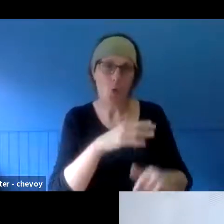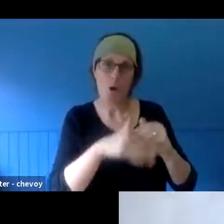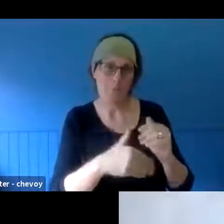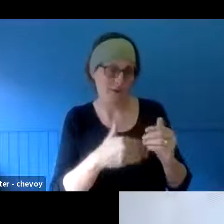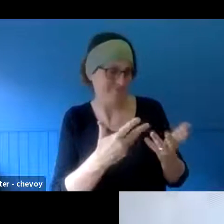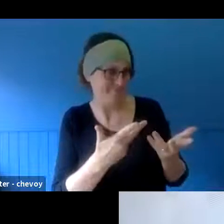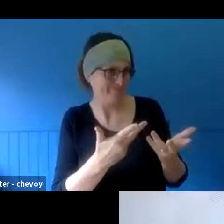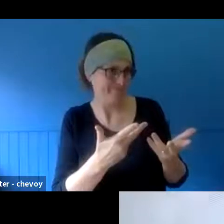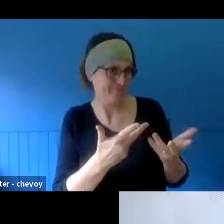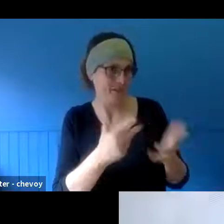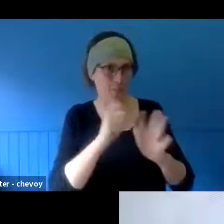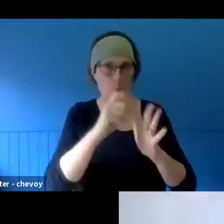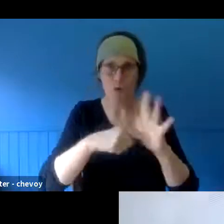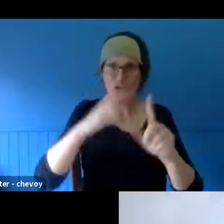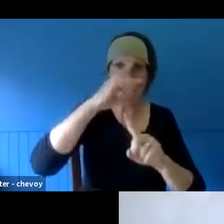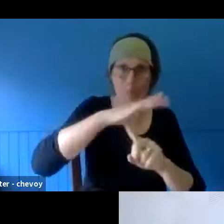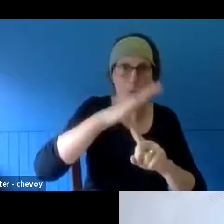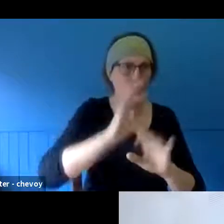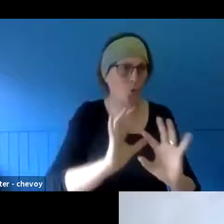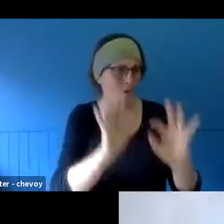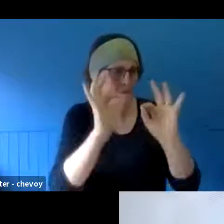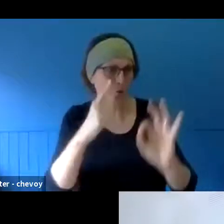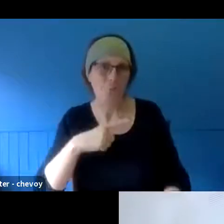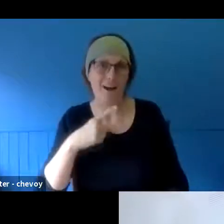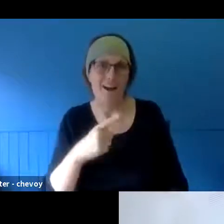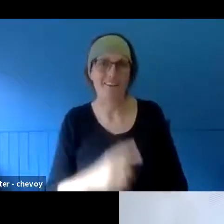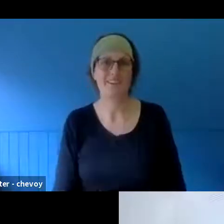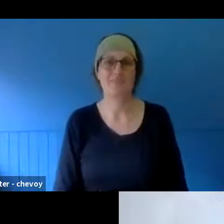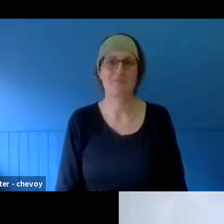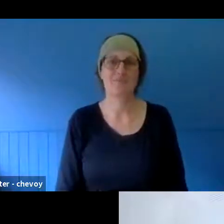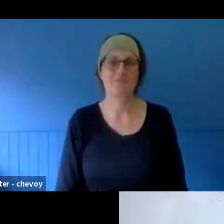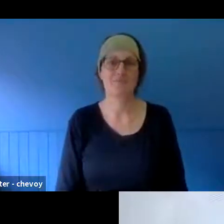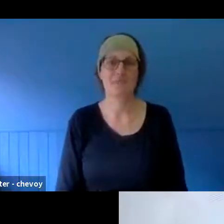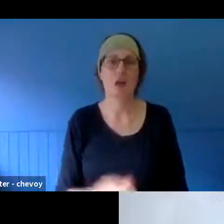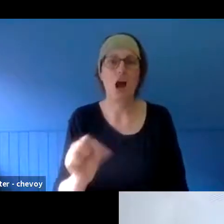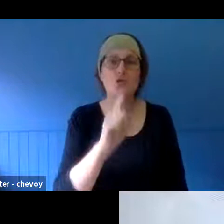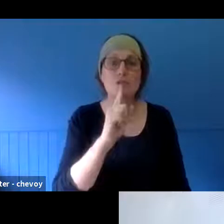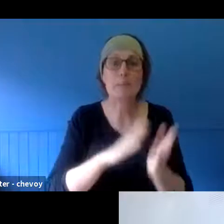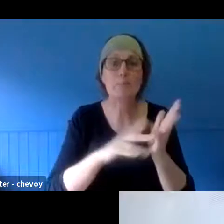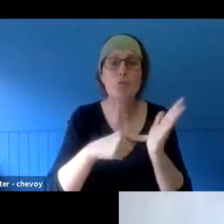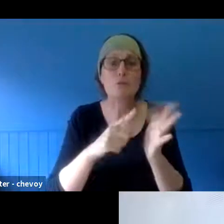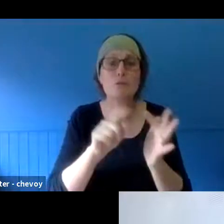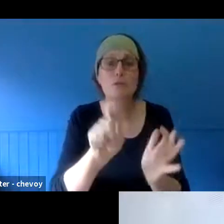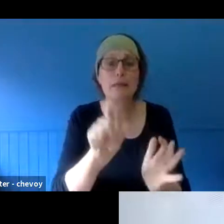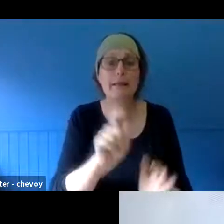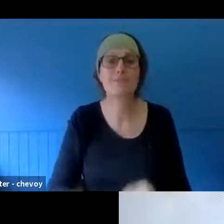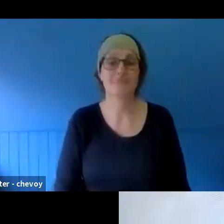And I'll mention that you're on mute, Chris. You might want to take yourself off mute. >> CHRISTOPHER COWLES: Thanks very much, Amanda. >>